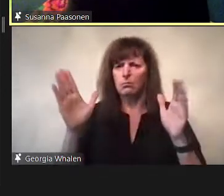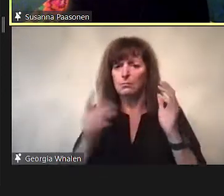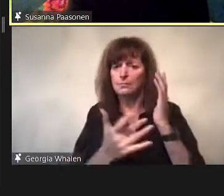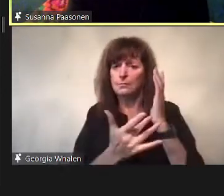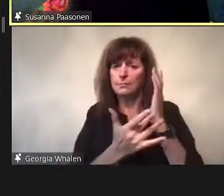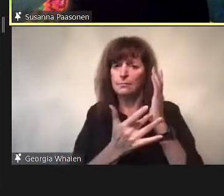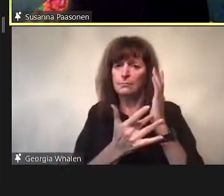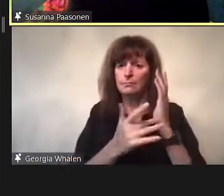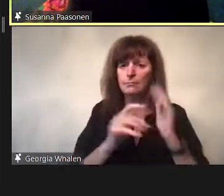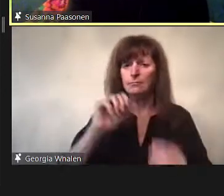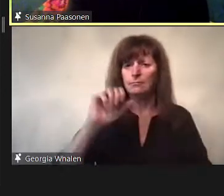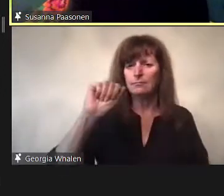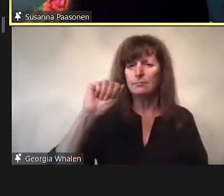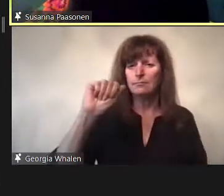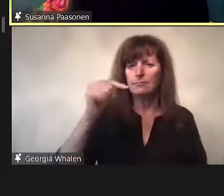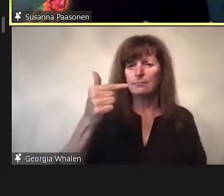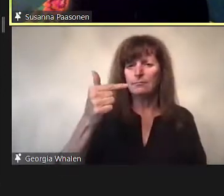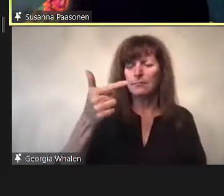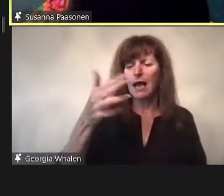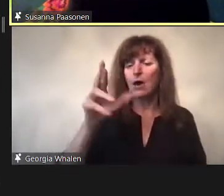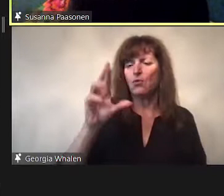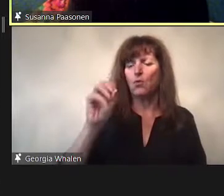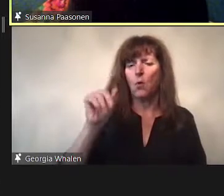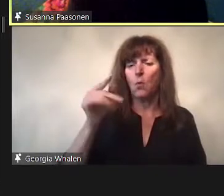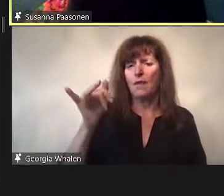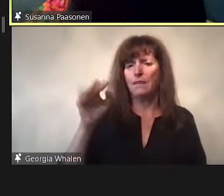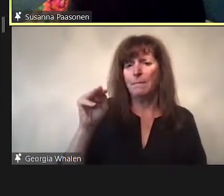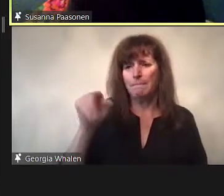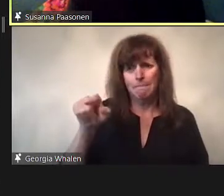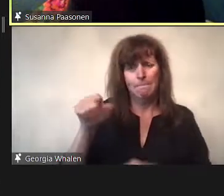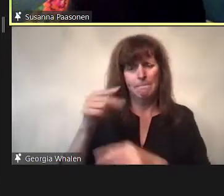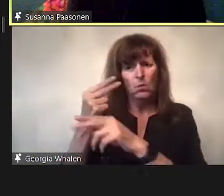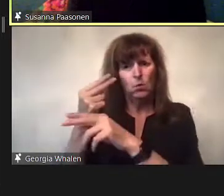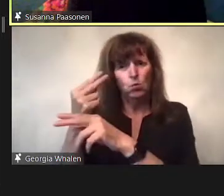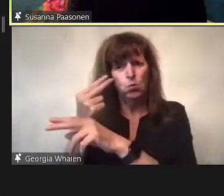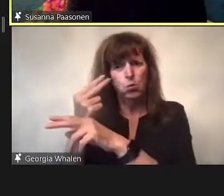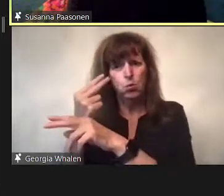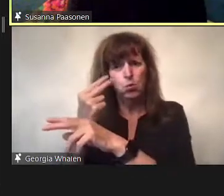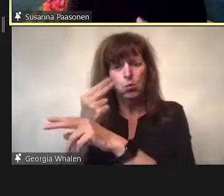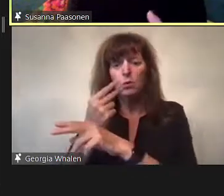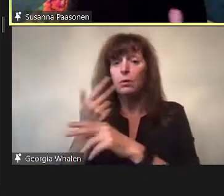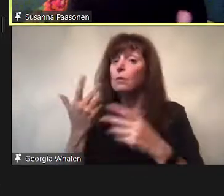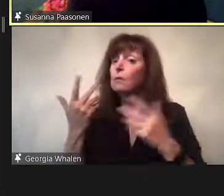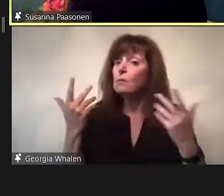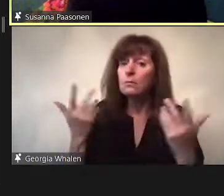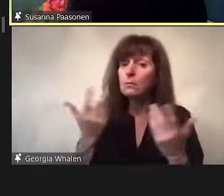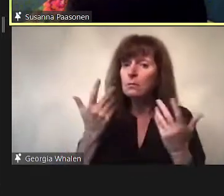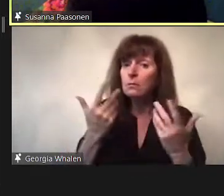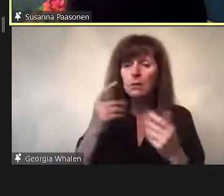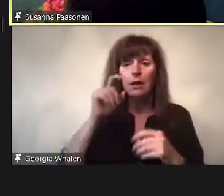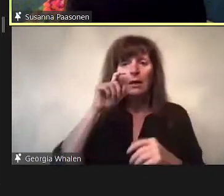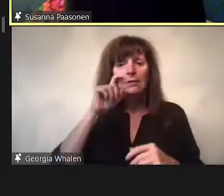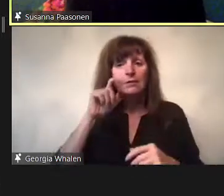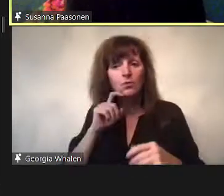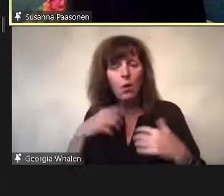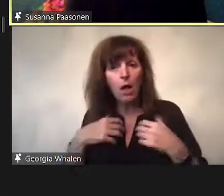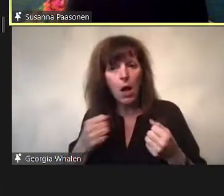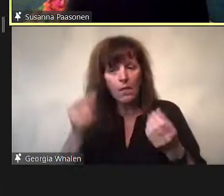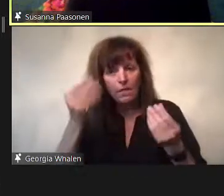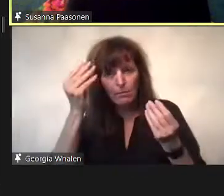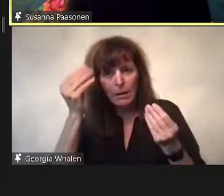This zoning out of sex happens on very horizontal terms, on broad terms